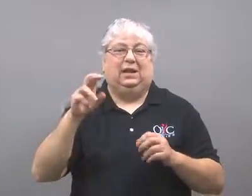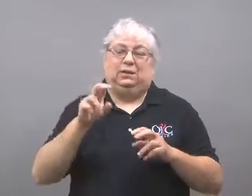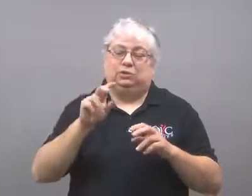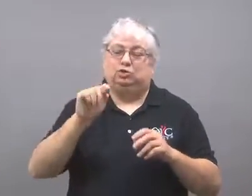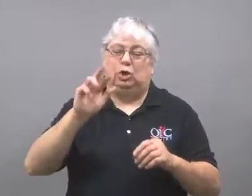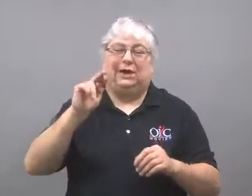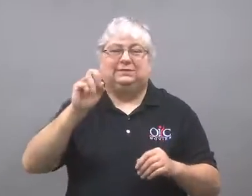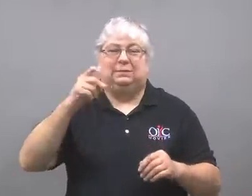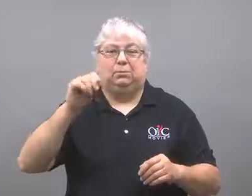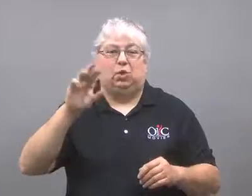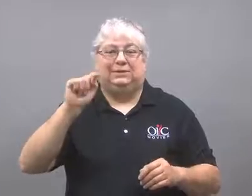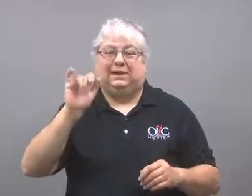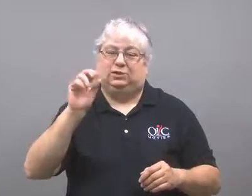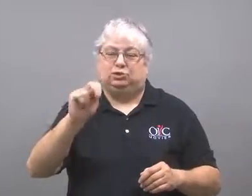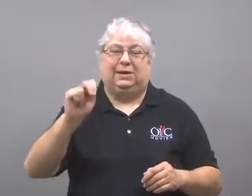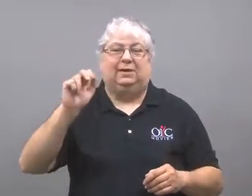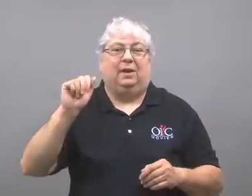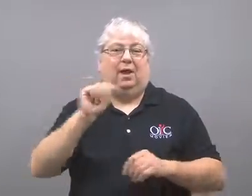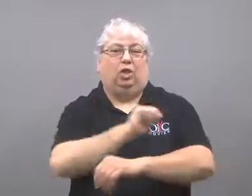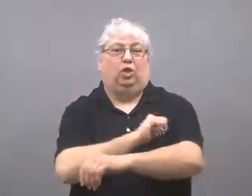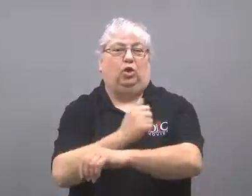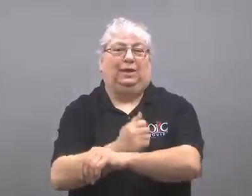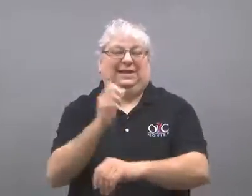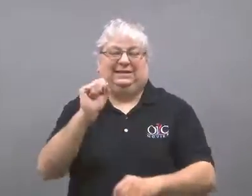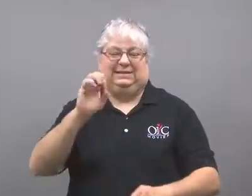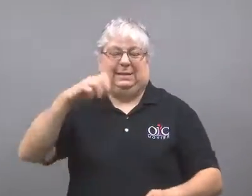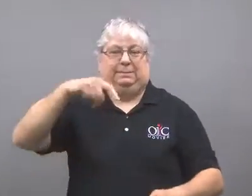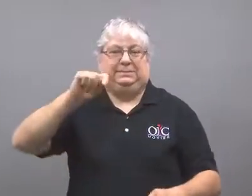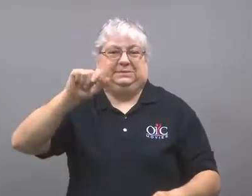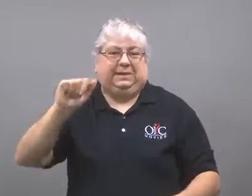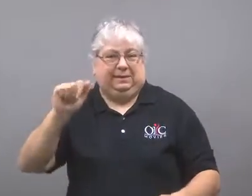Transportation Authority, or SEPTA.